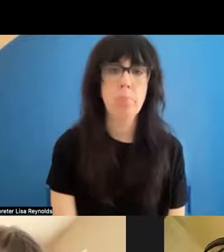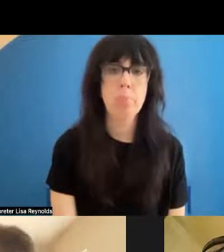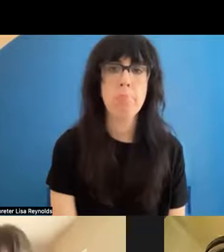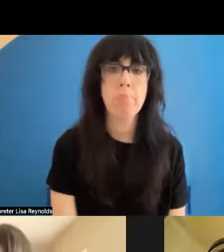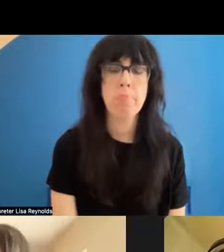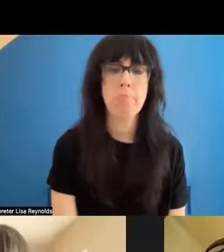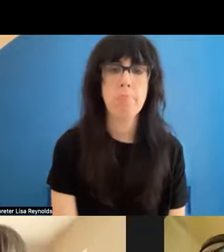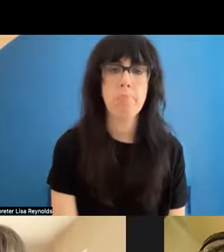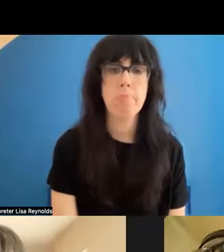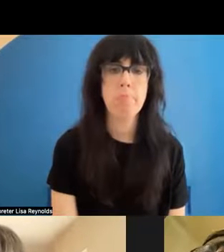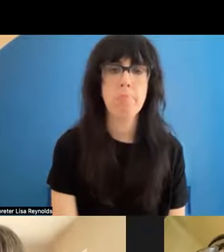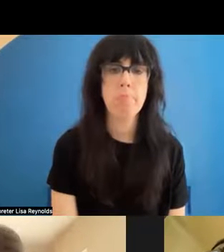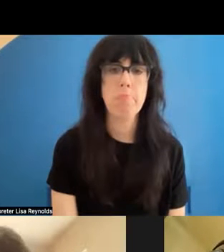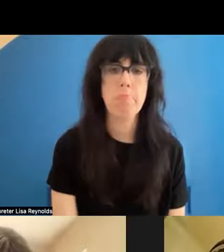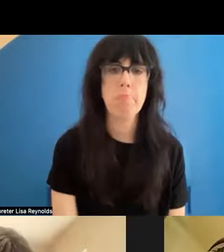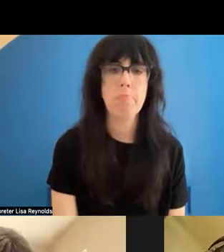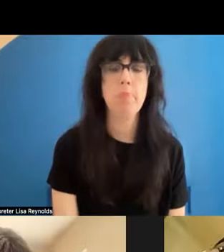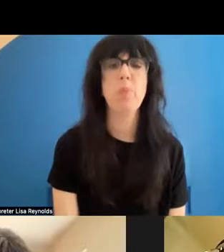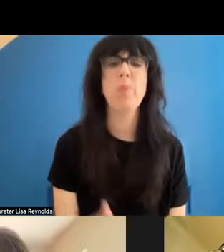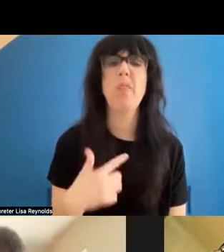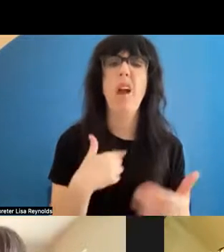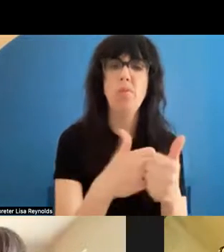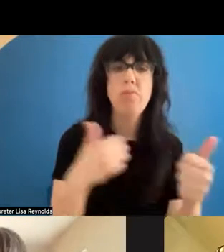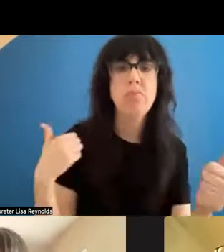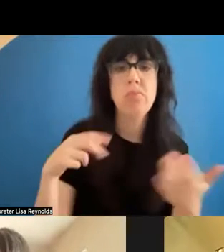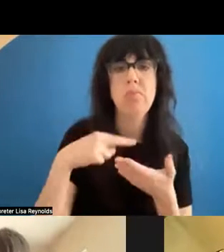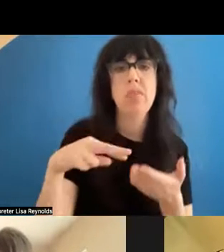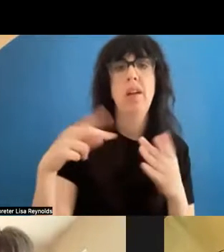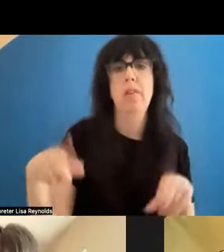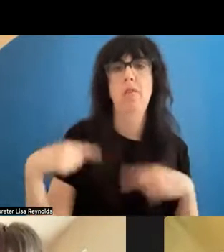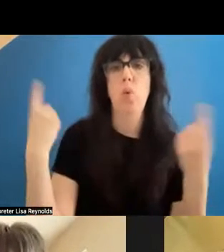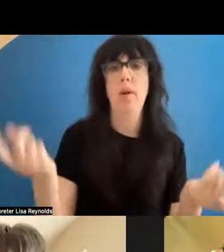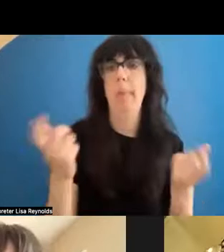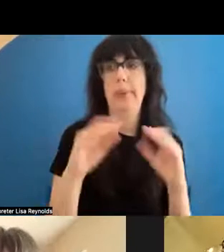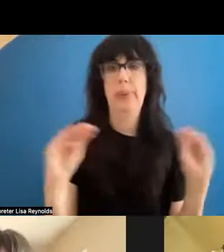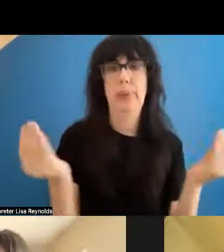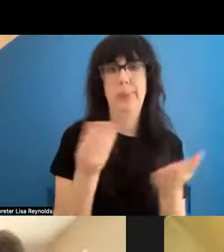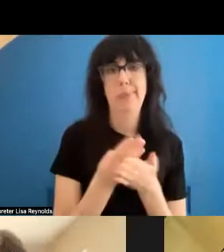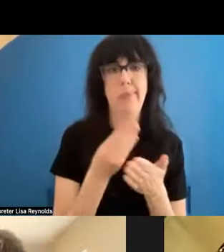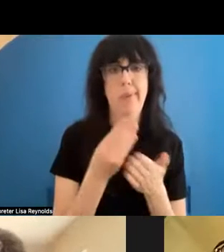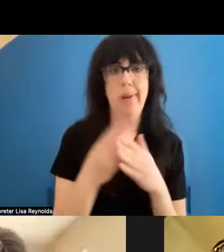and I strayed away from dance for a while because it wasn't paying the bills as a breakdancer. We're